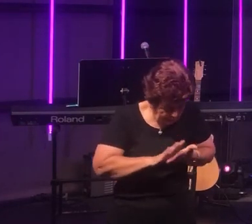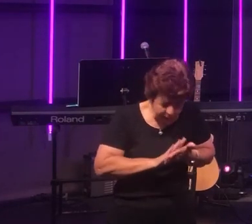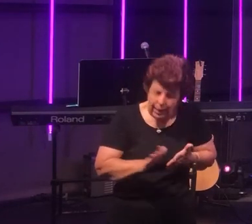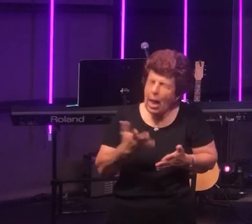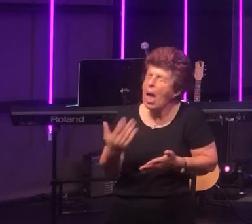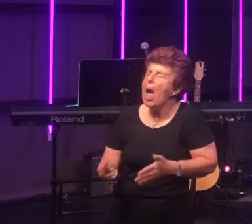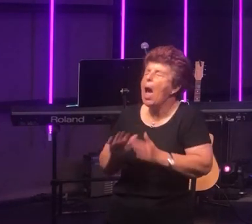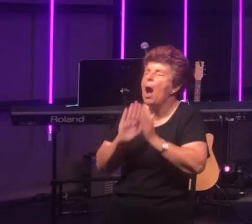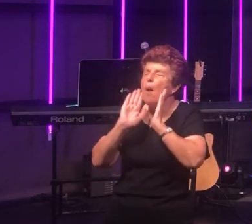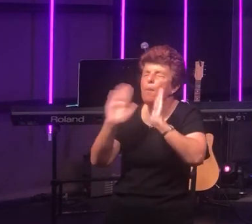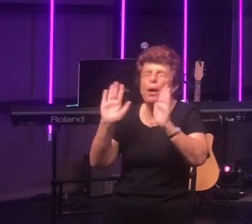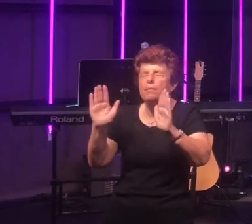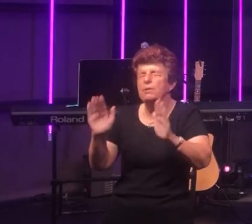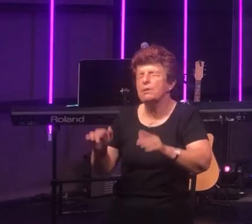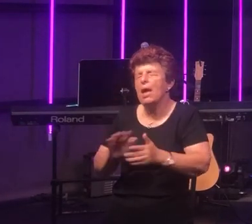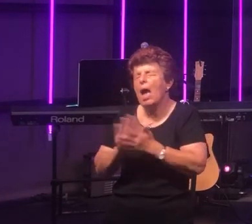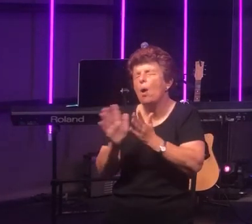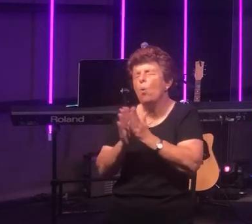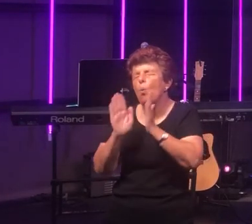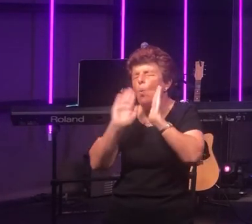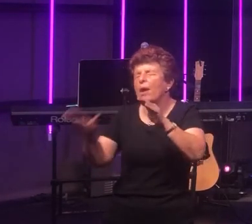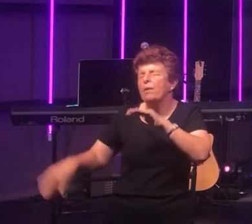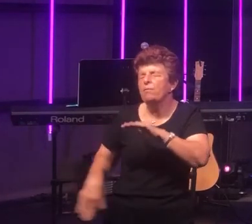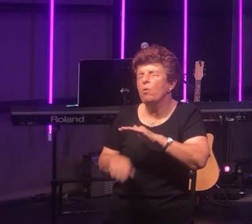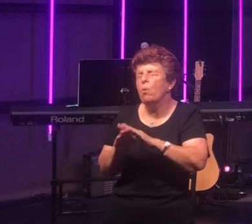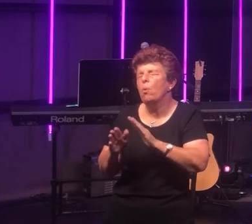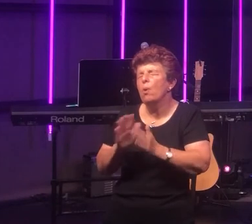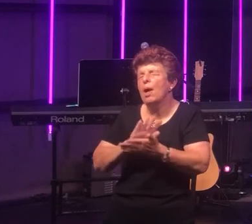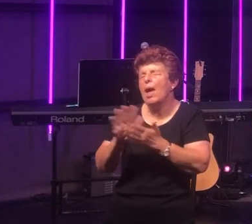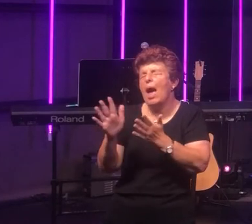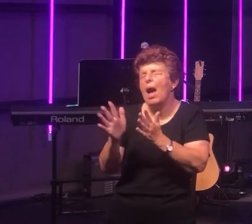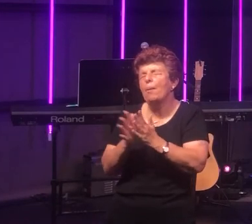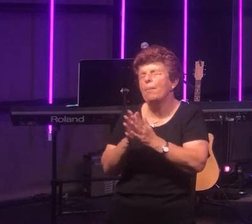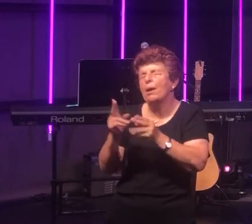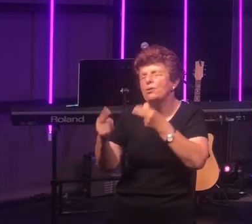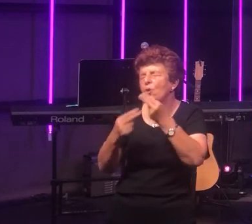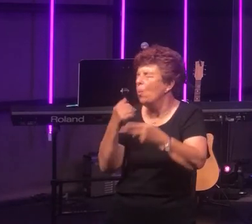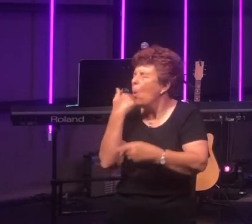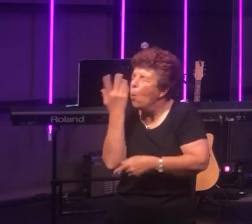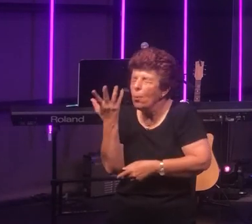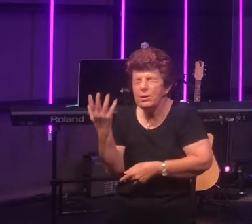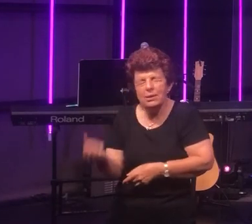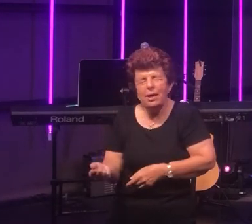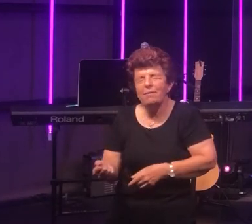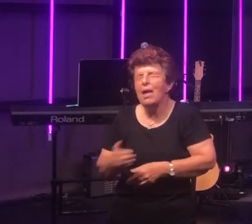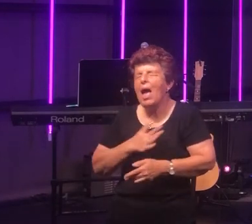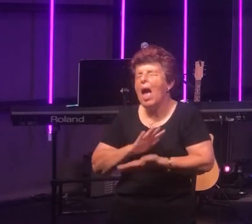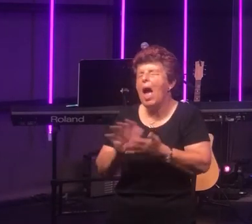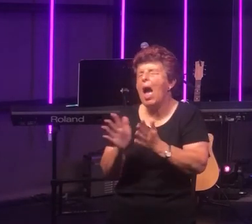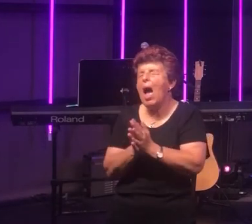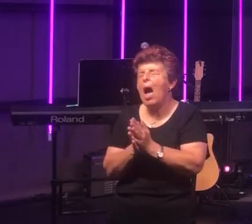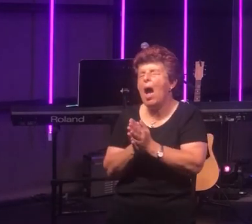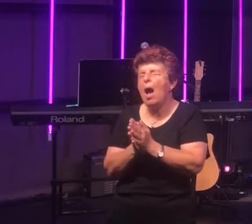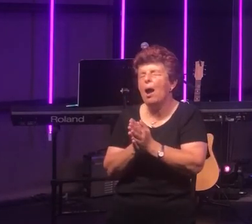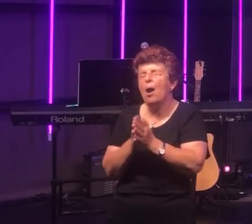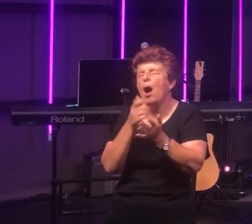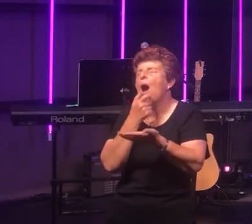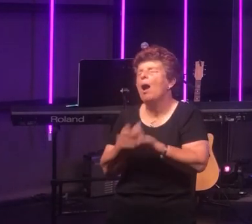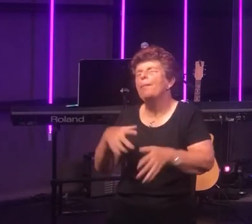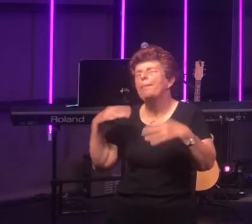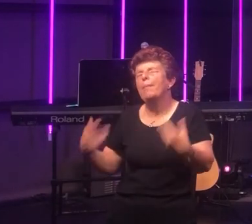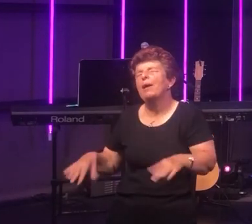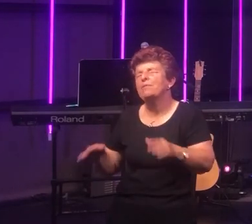wonderful and my song shall ever be. How marvelous how wonderful is my